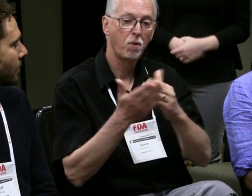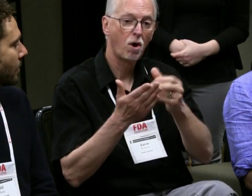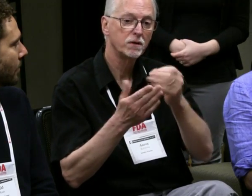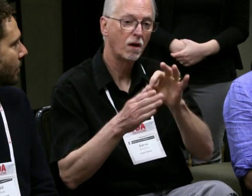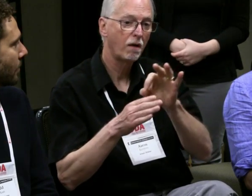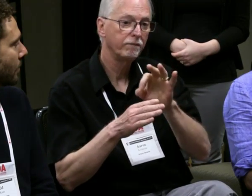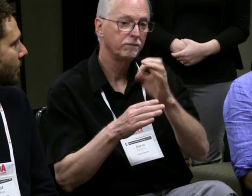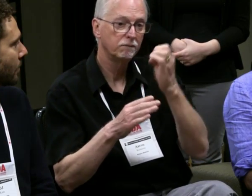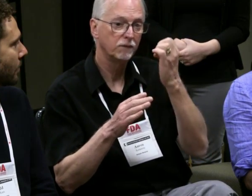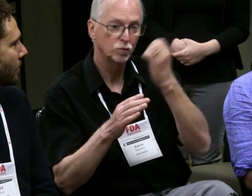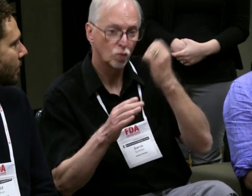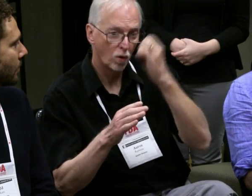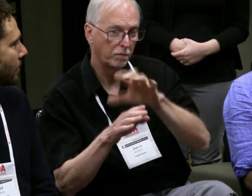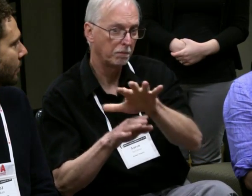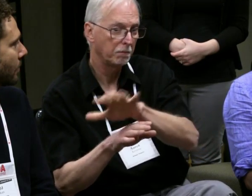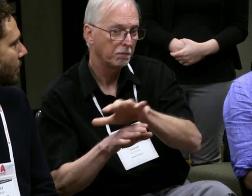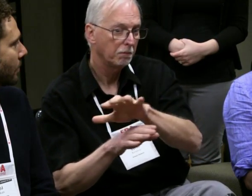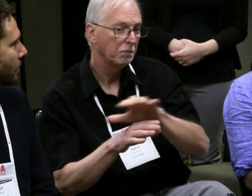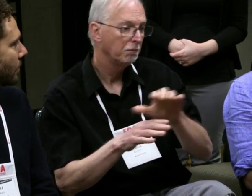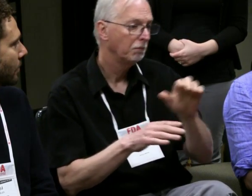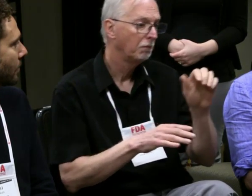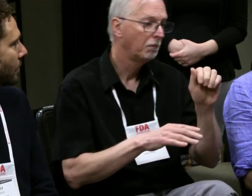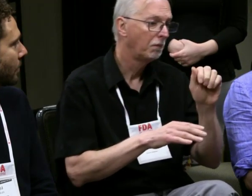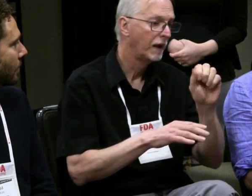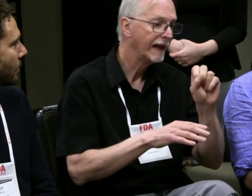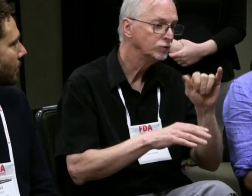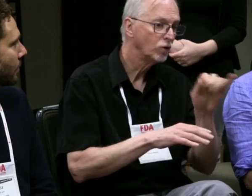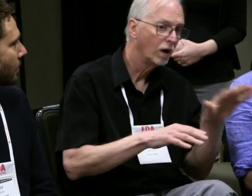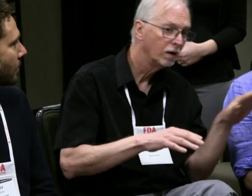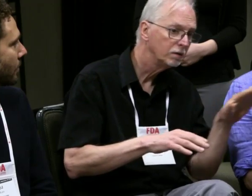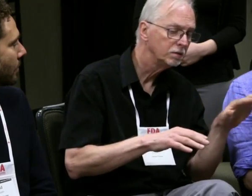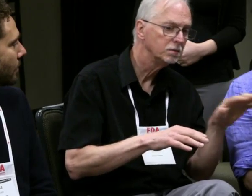(translator) Think about the different parts of Europe